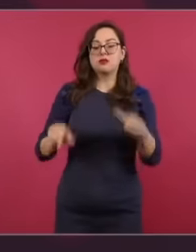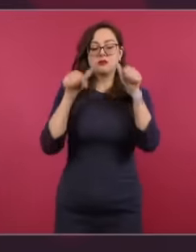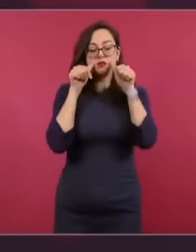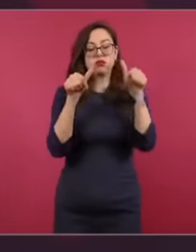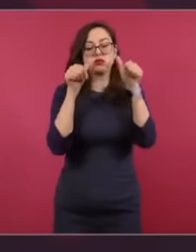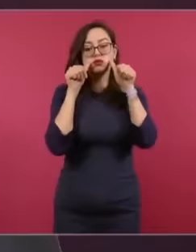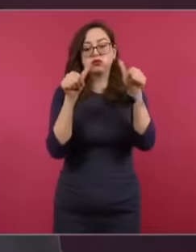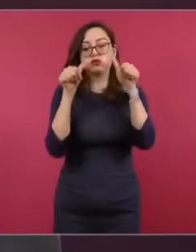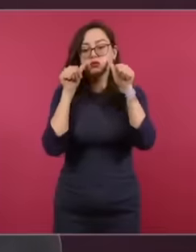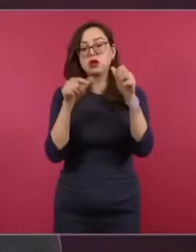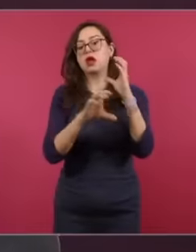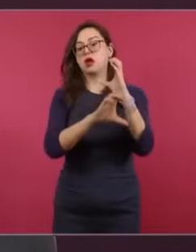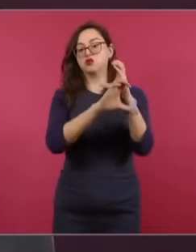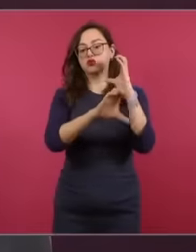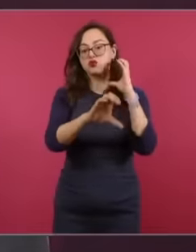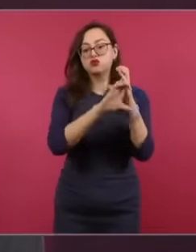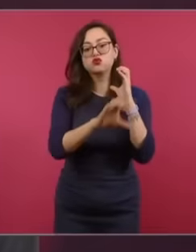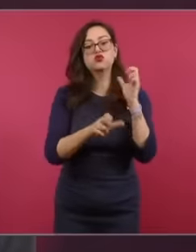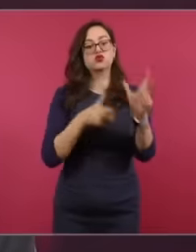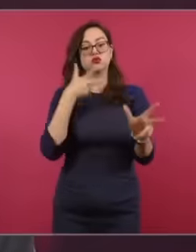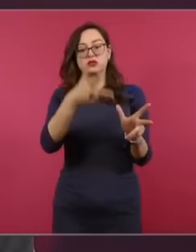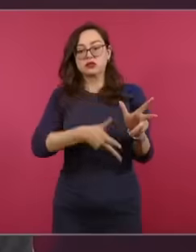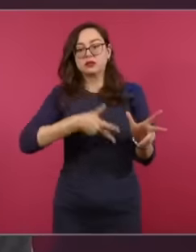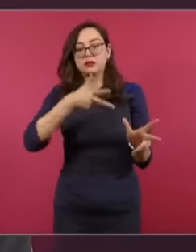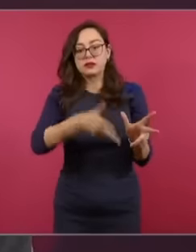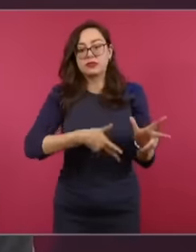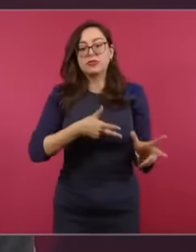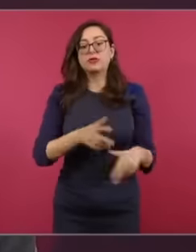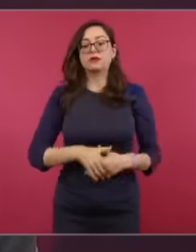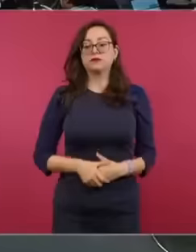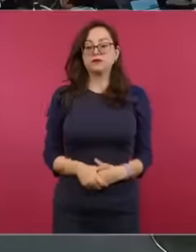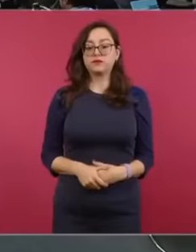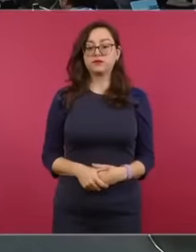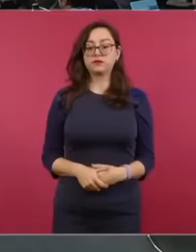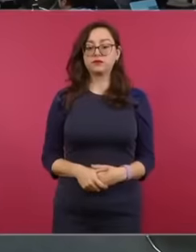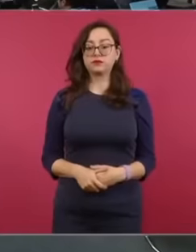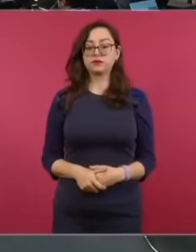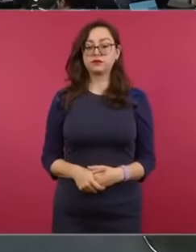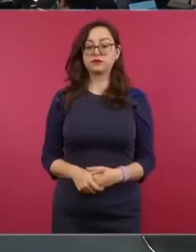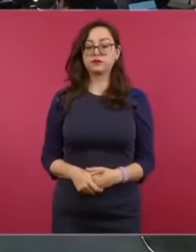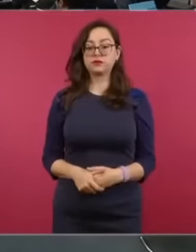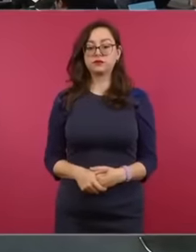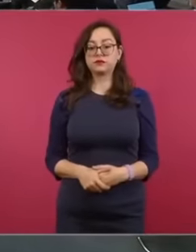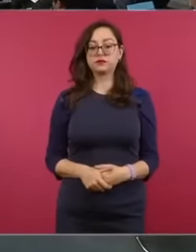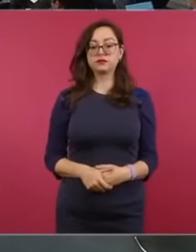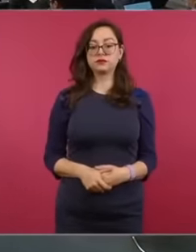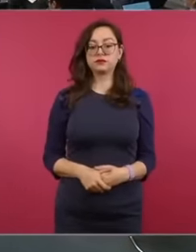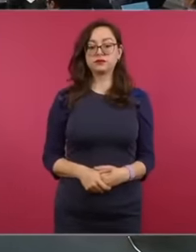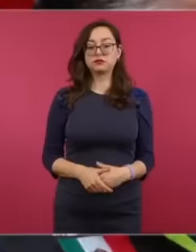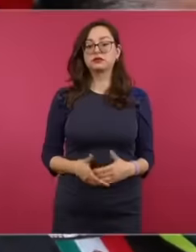buses they are trains in addition to the investment that you mention that they need from the United States